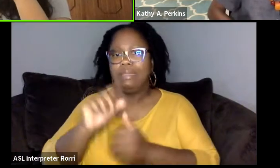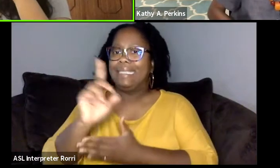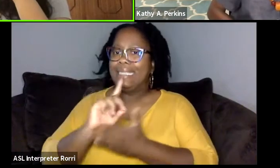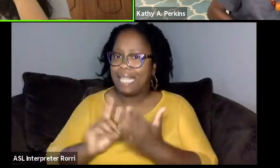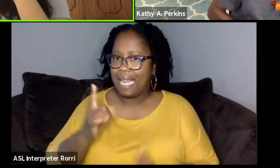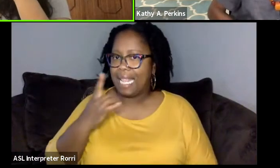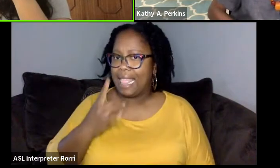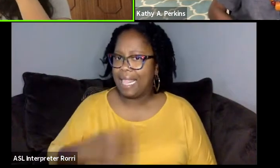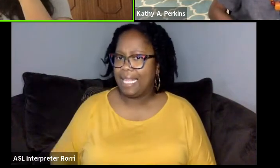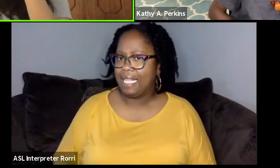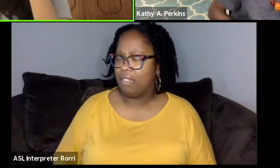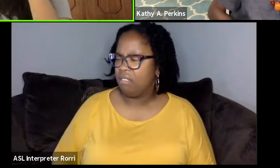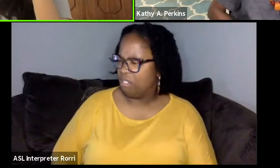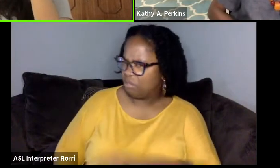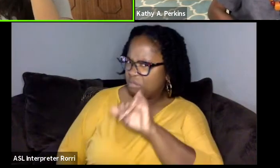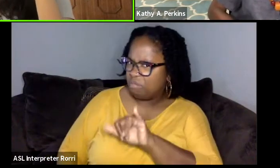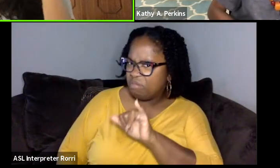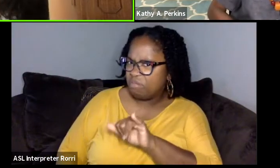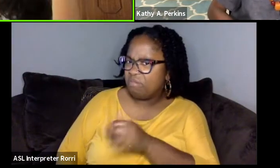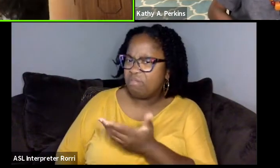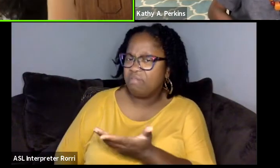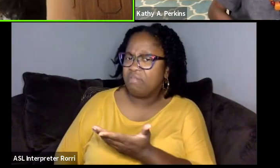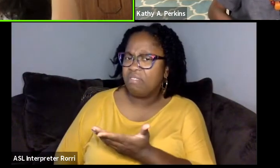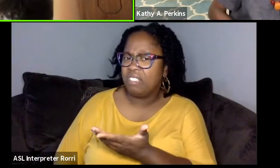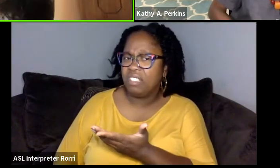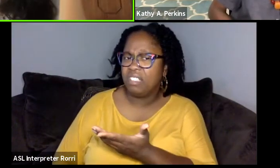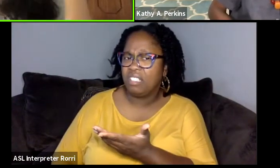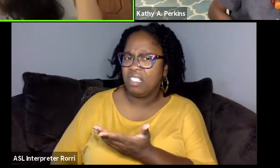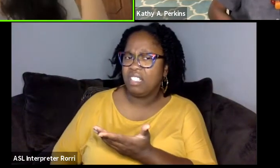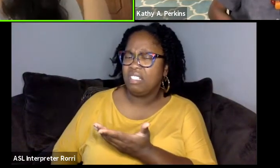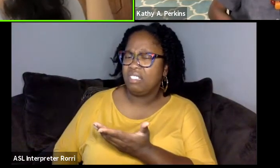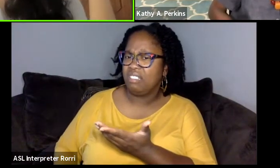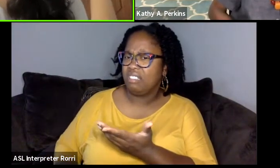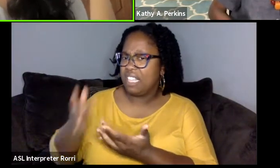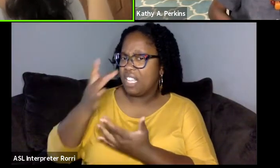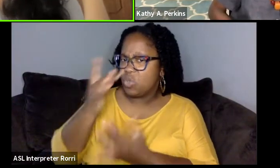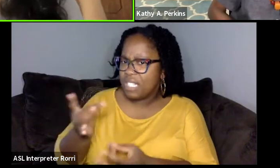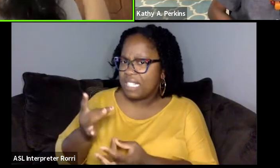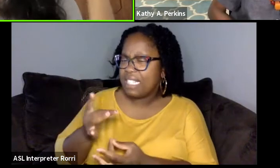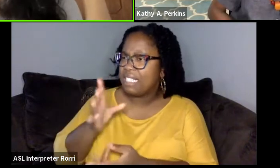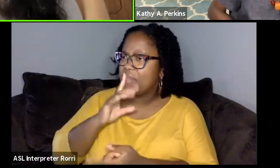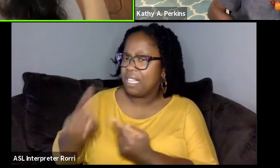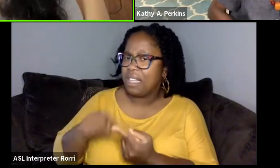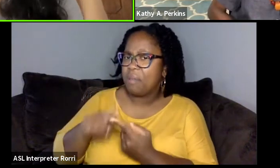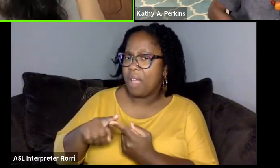Hmm. Well, I mean, it's really, really interesting to hear you speak about your transition from your BFA in Acting